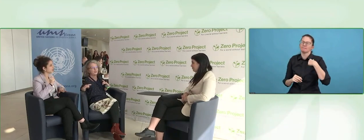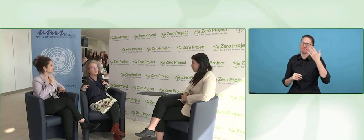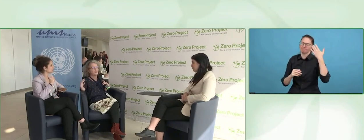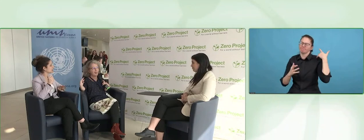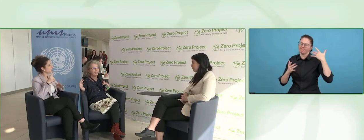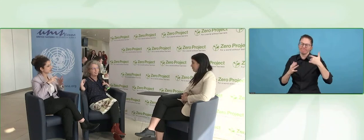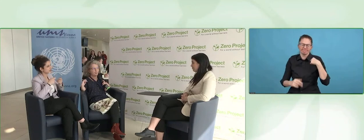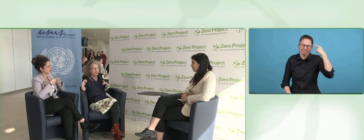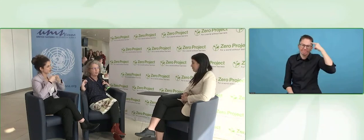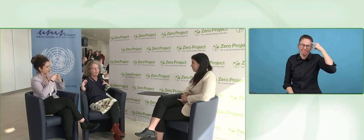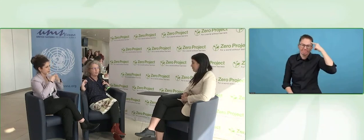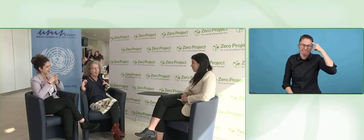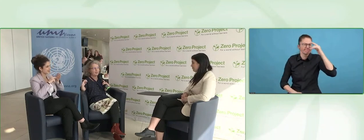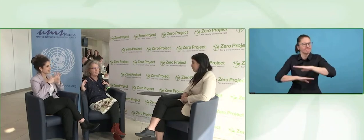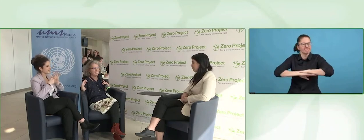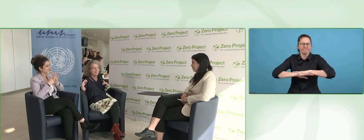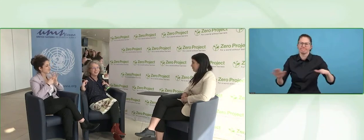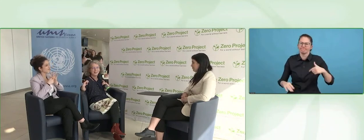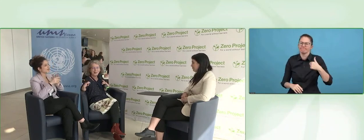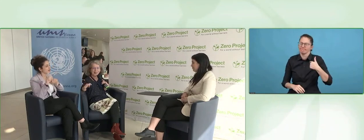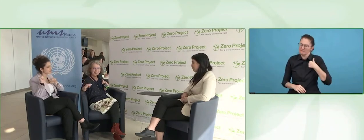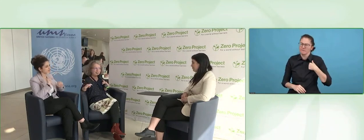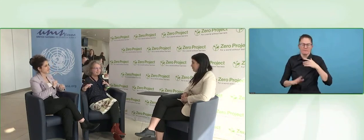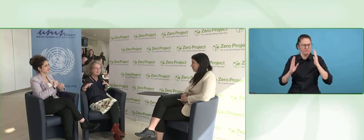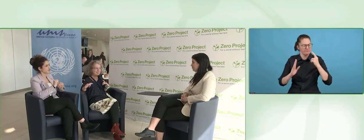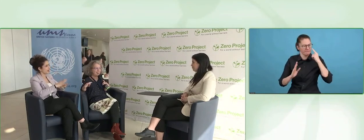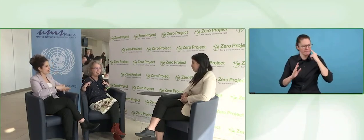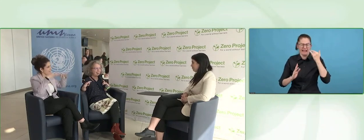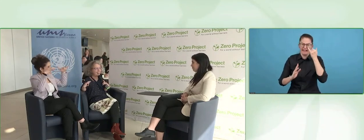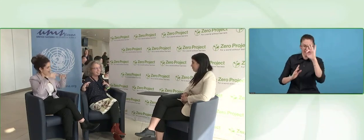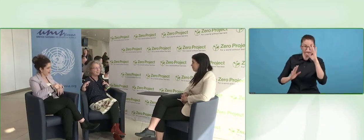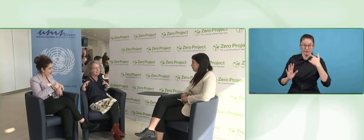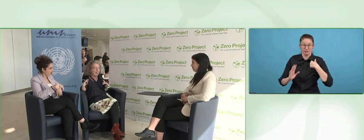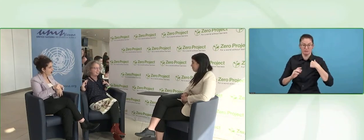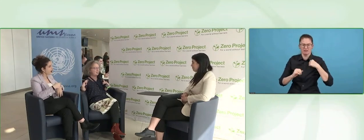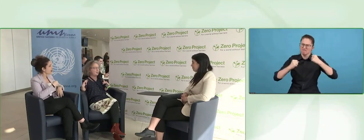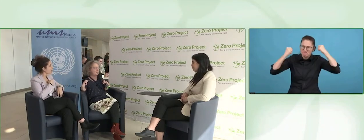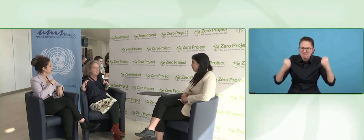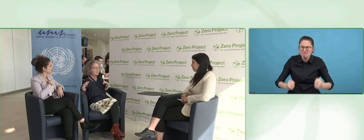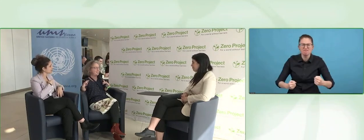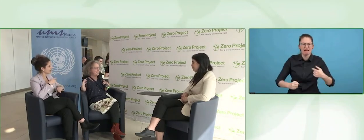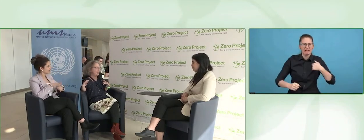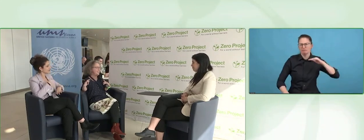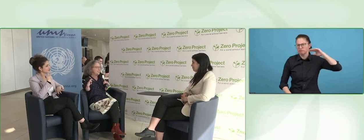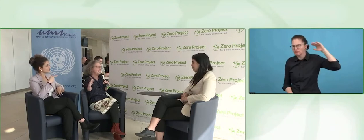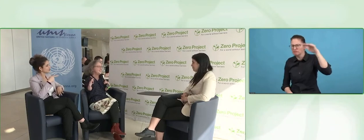in the room, and most of the plenary, I thought that as a moment to get attention.